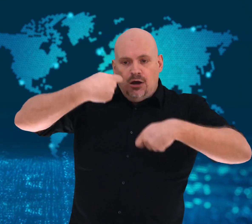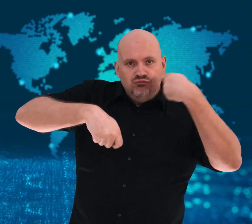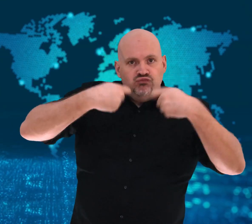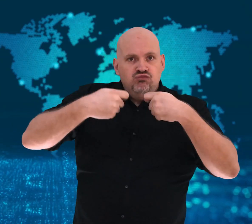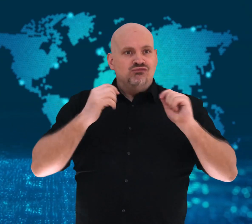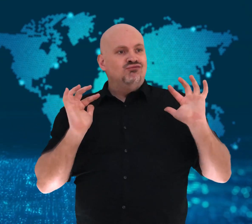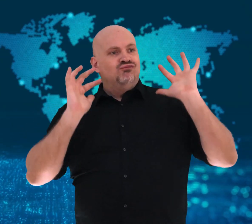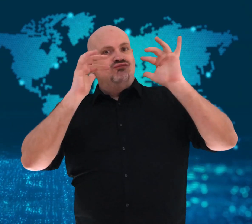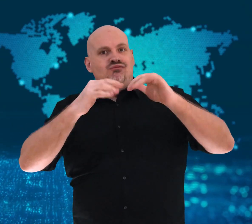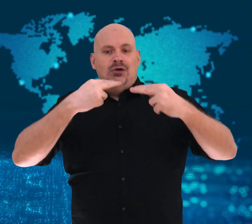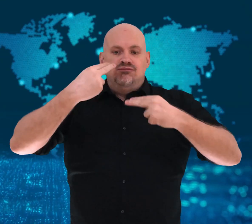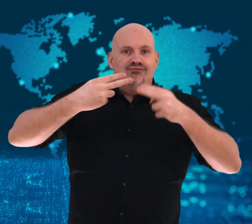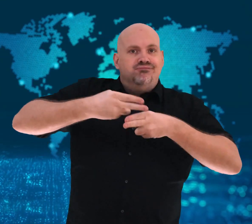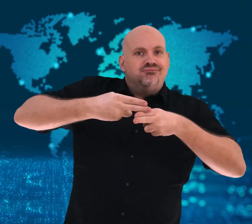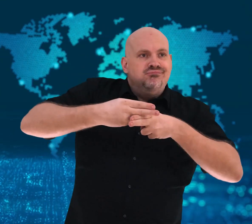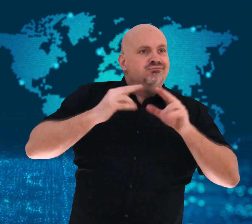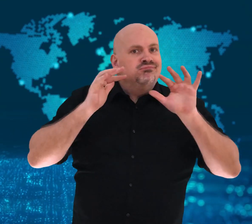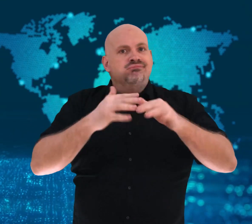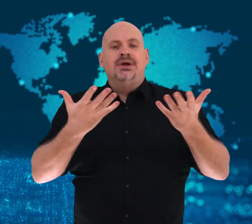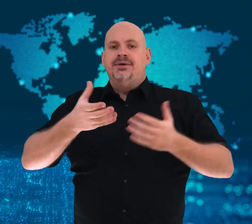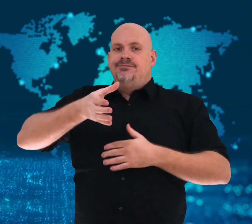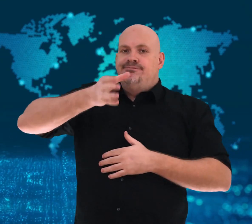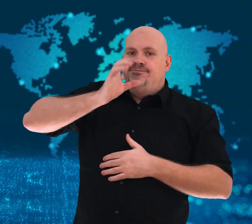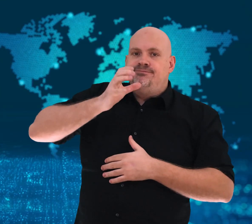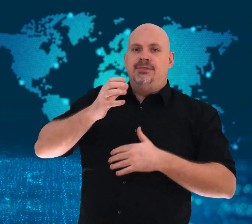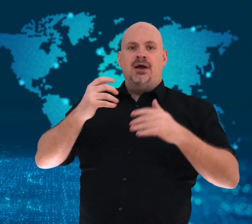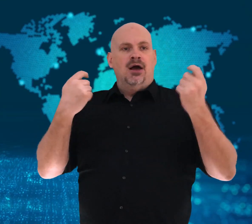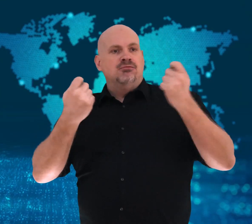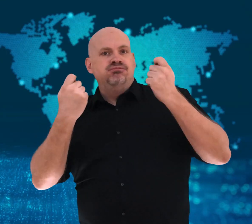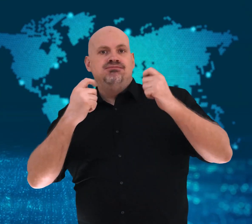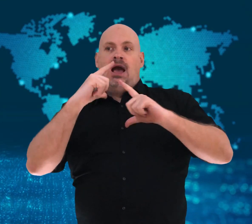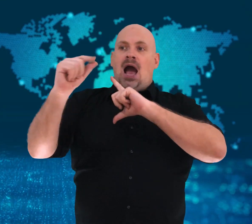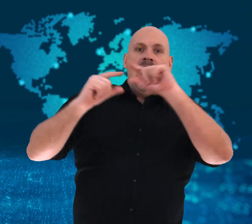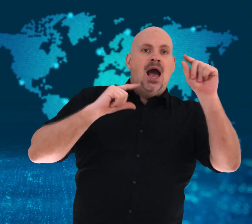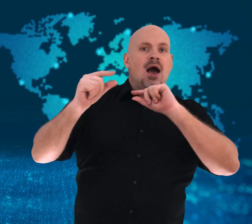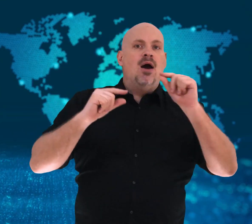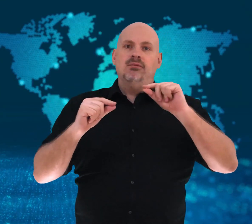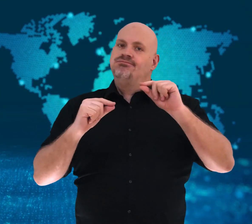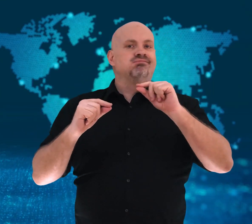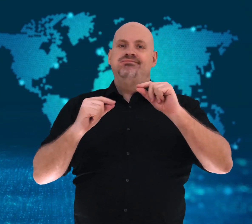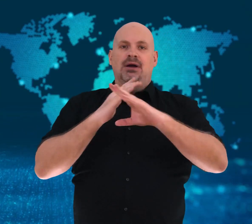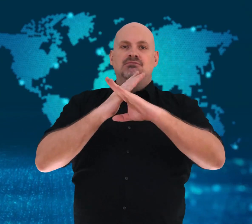eating in restaurants or buying alcohol.